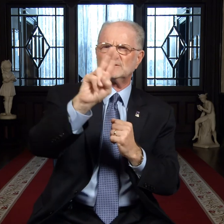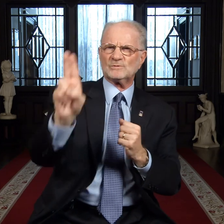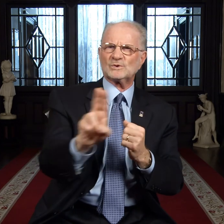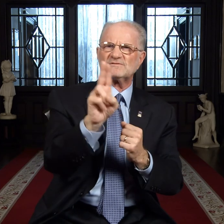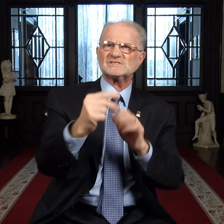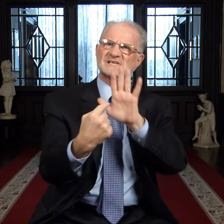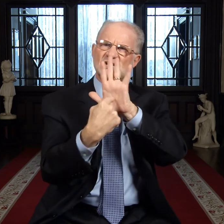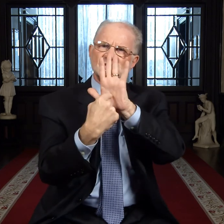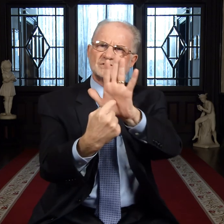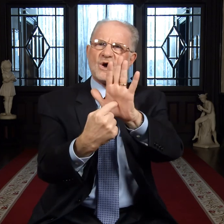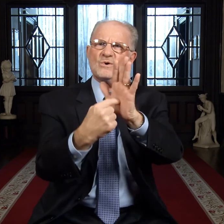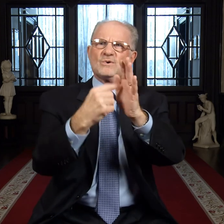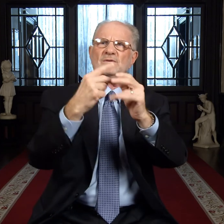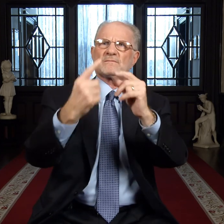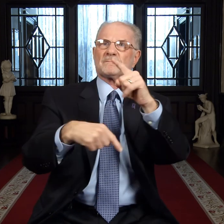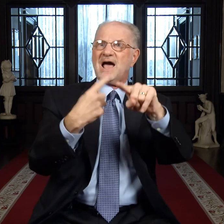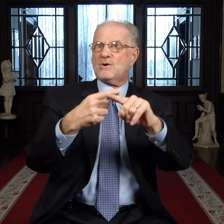MTV University's show about Gallaudet